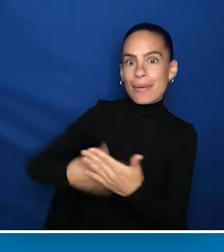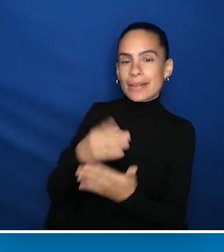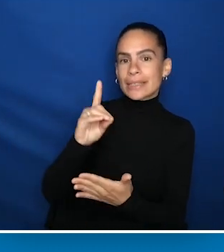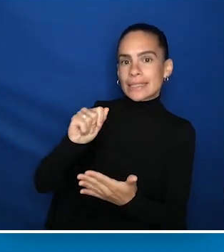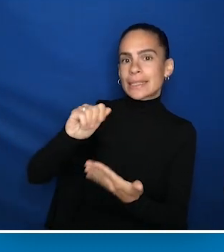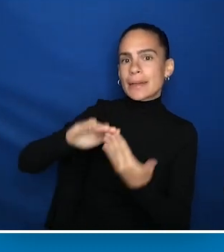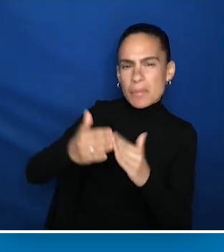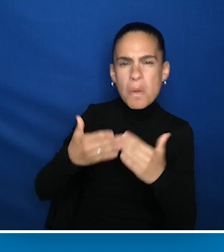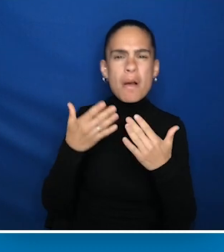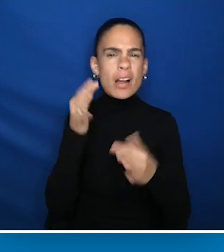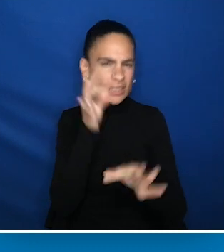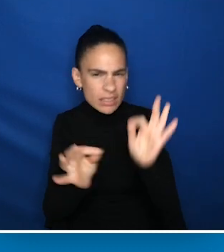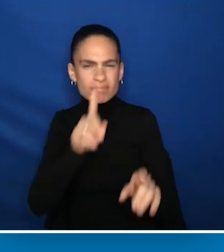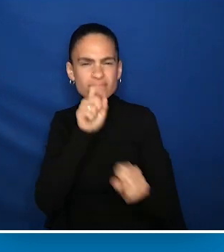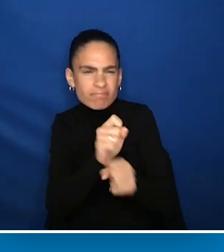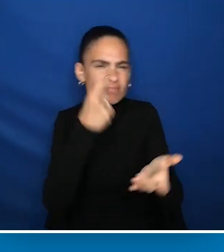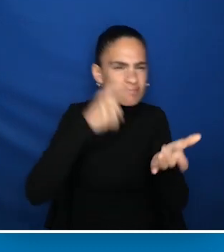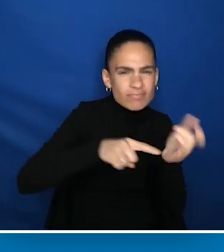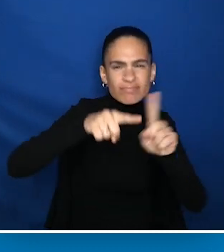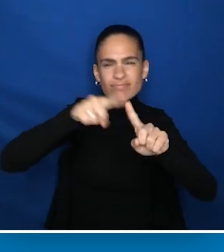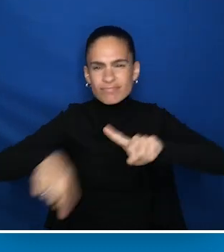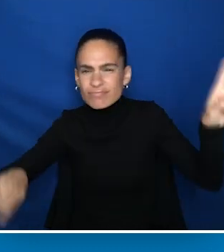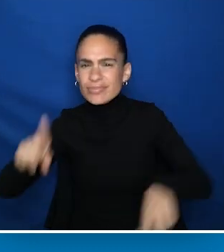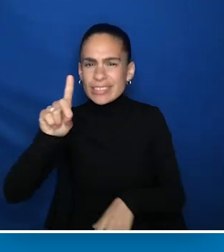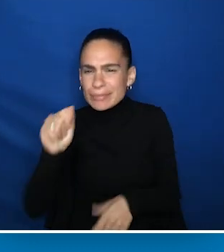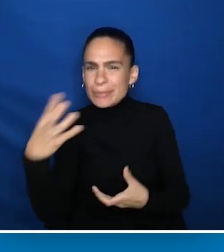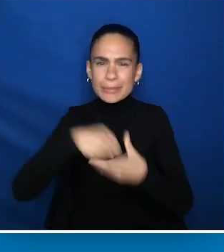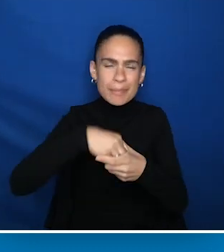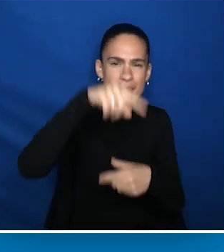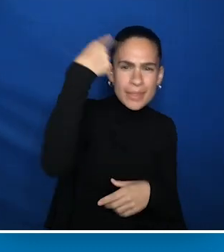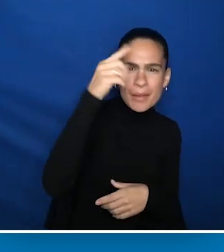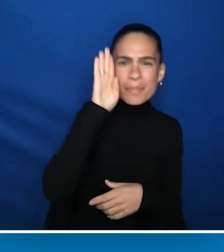instead of all of our friends or instead of a mix, including Black and Brown disabled voices.